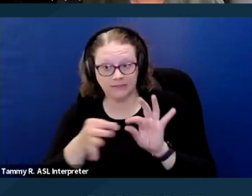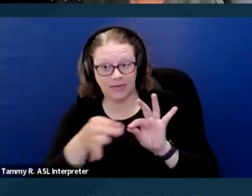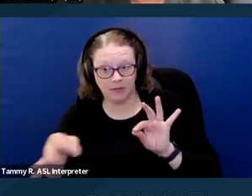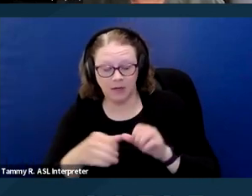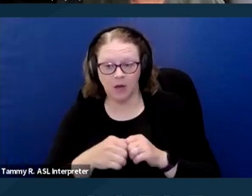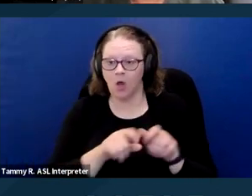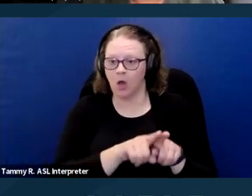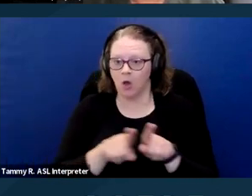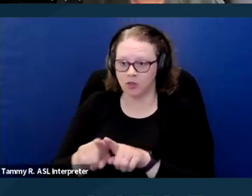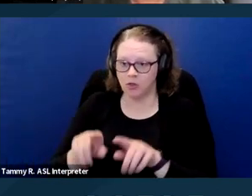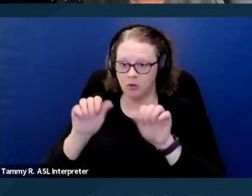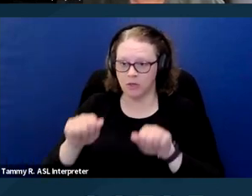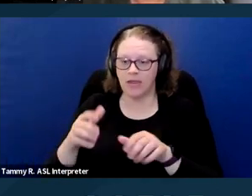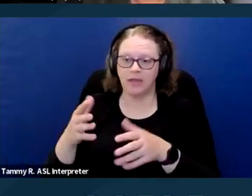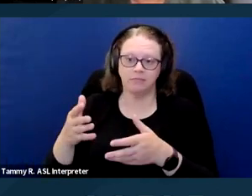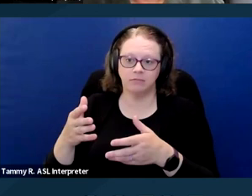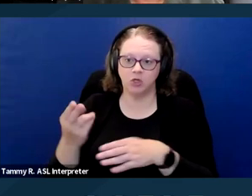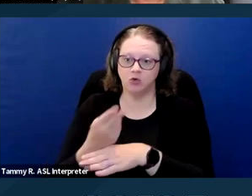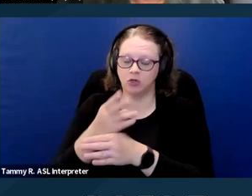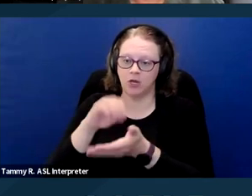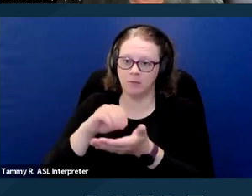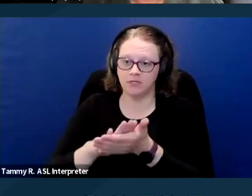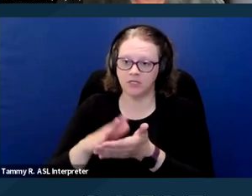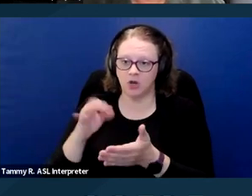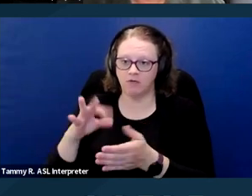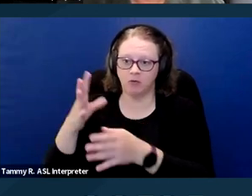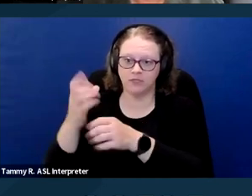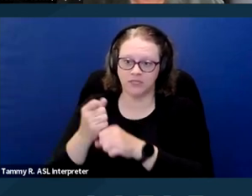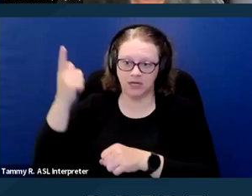of disability benefits like SSI or veterans benefits.